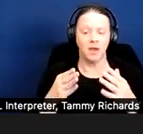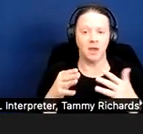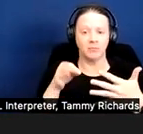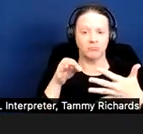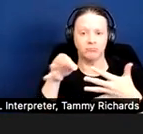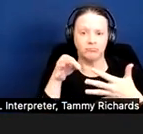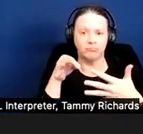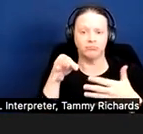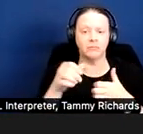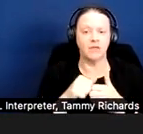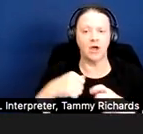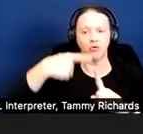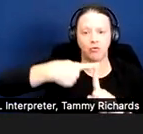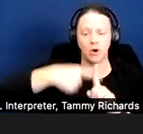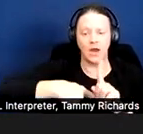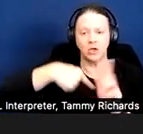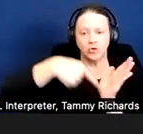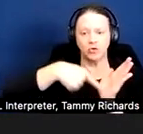receipt of public benefits.